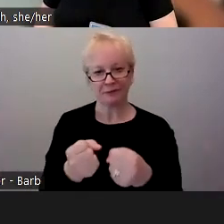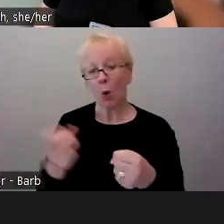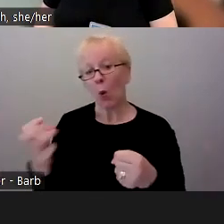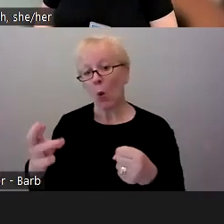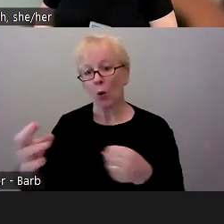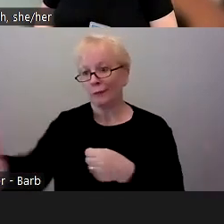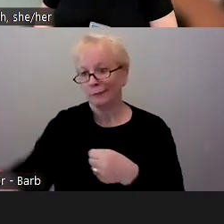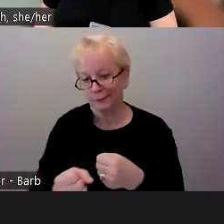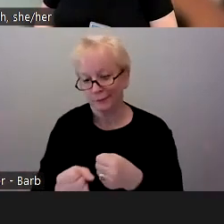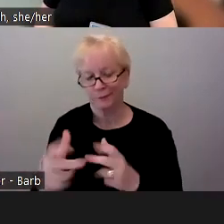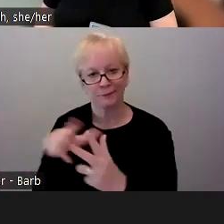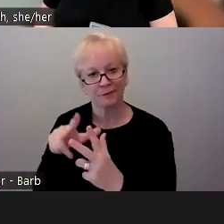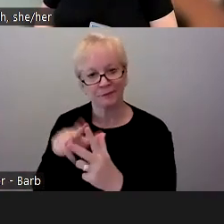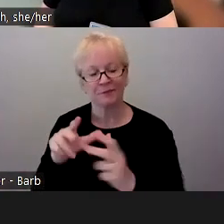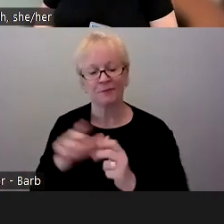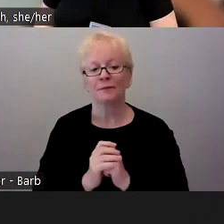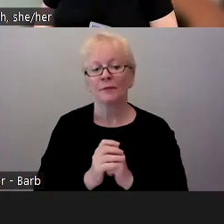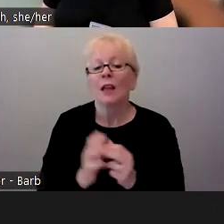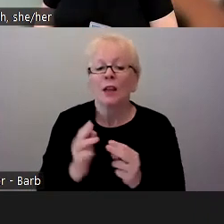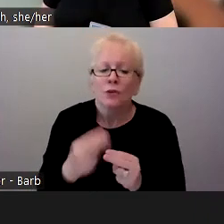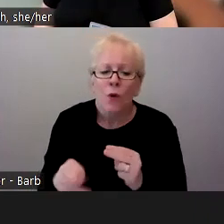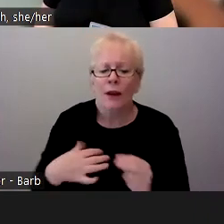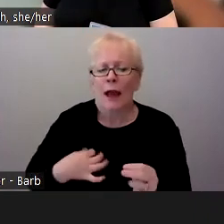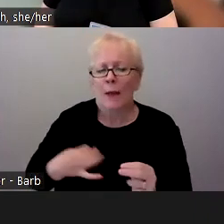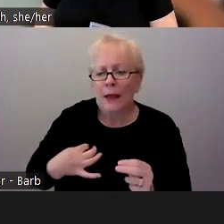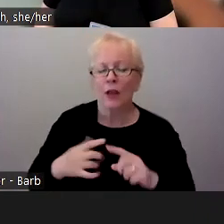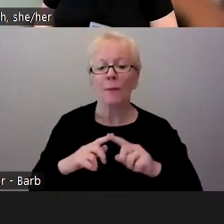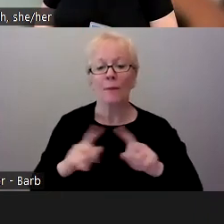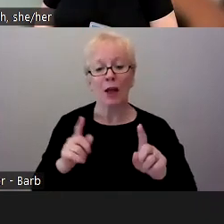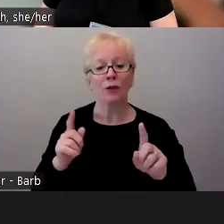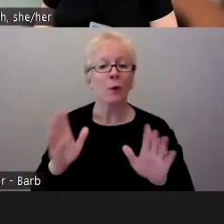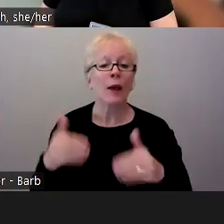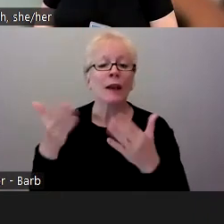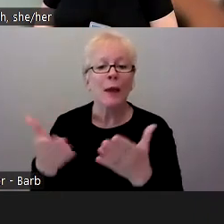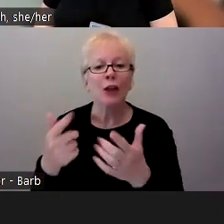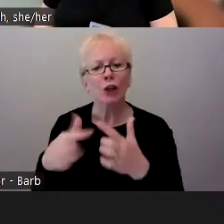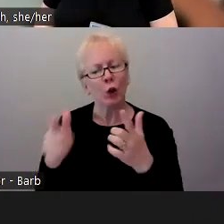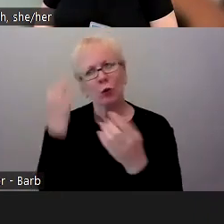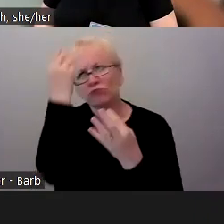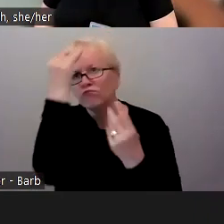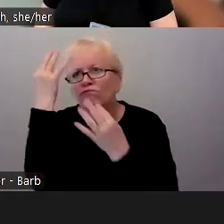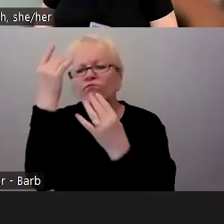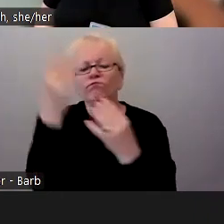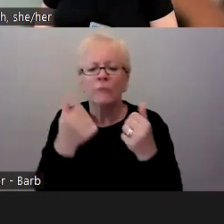So while it is a short application, we recommend that you put effort into sharing as much detail